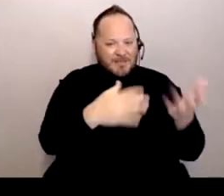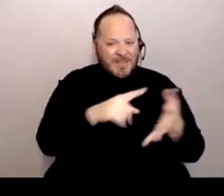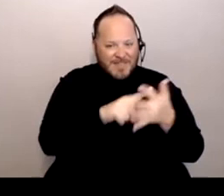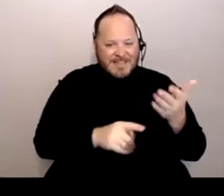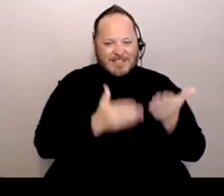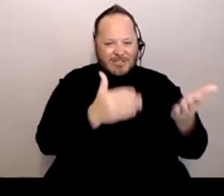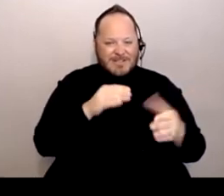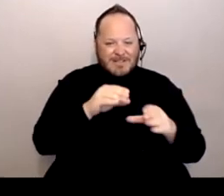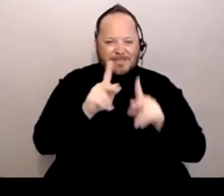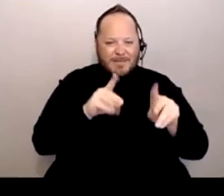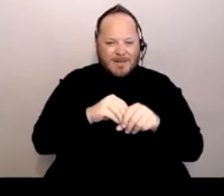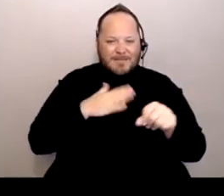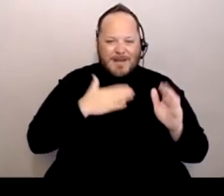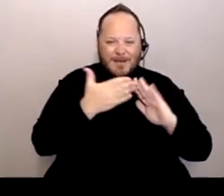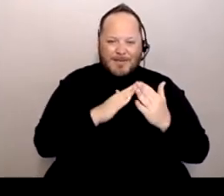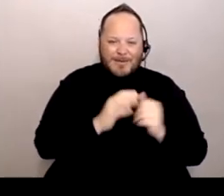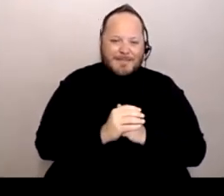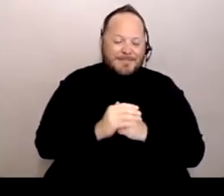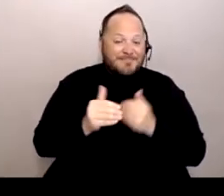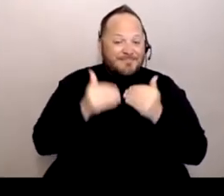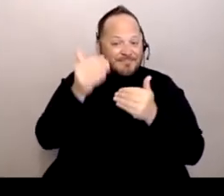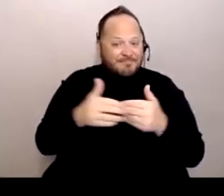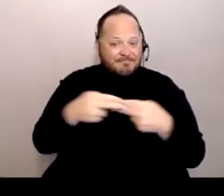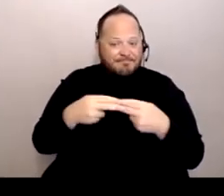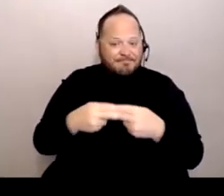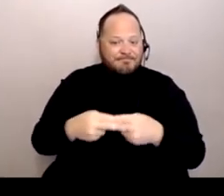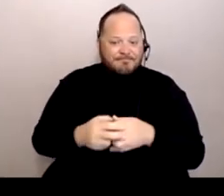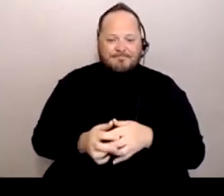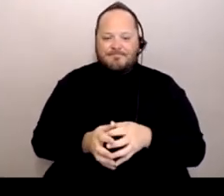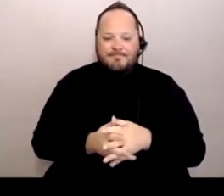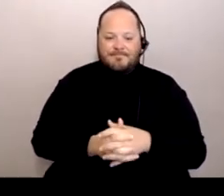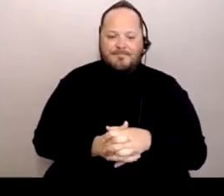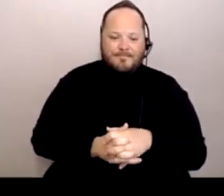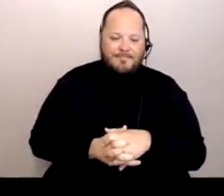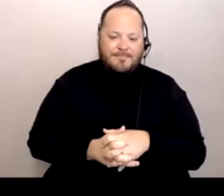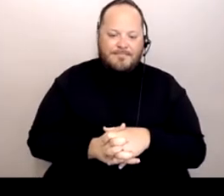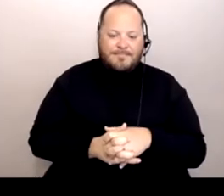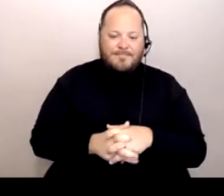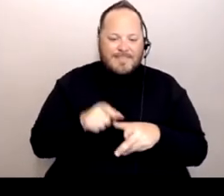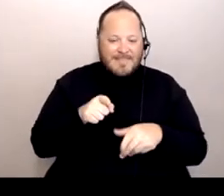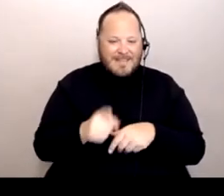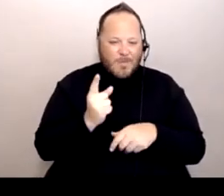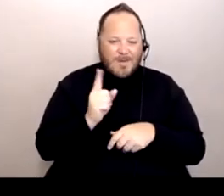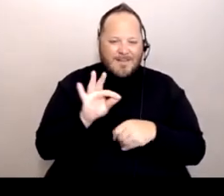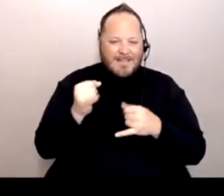Go ahead and go to the next slide. So this one of the last slides. And I wanted to talk about